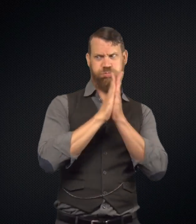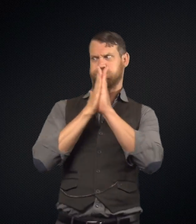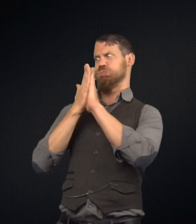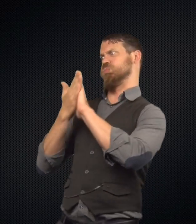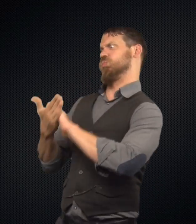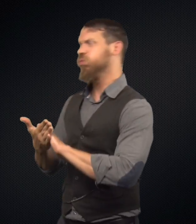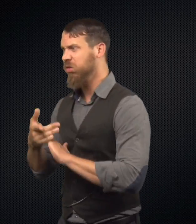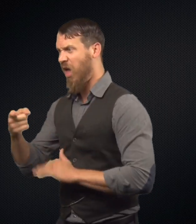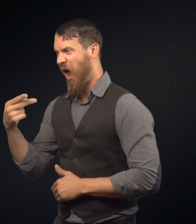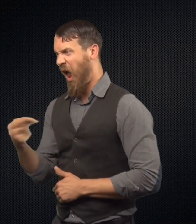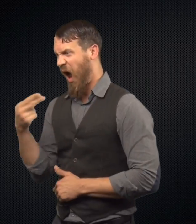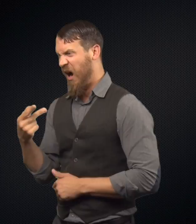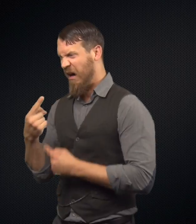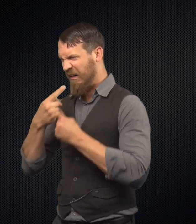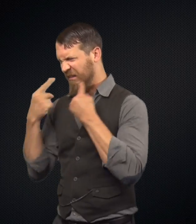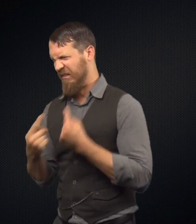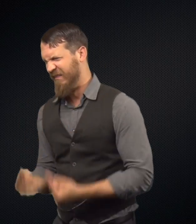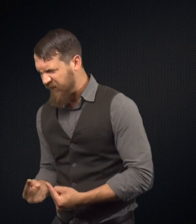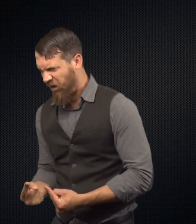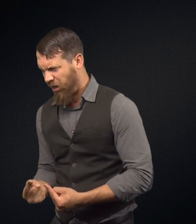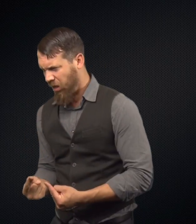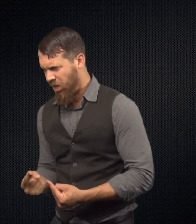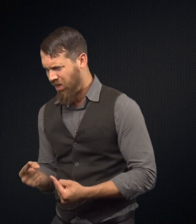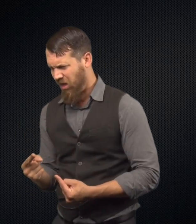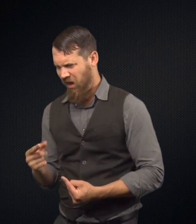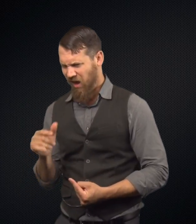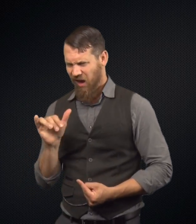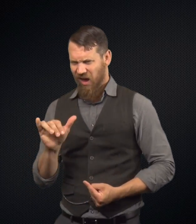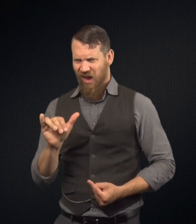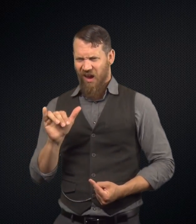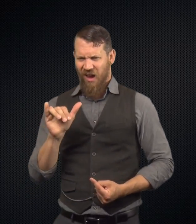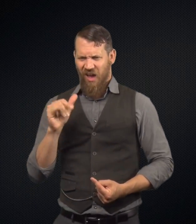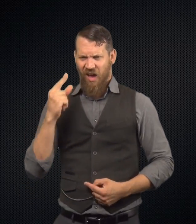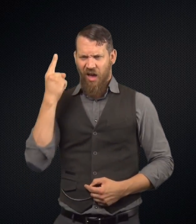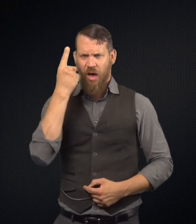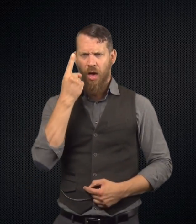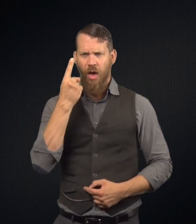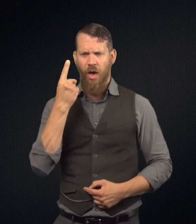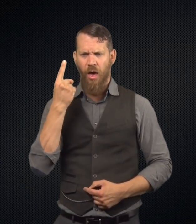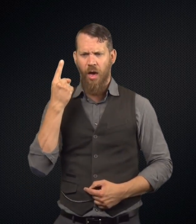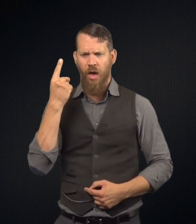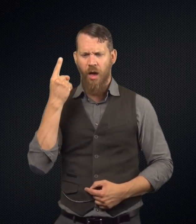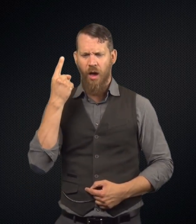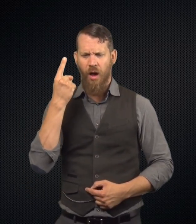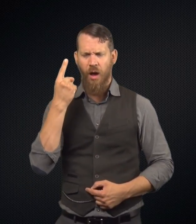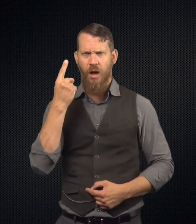He drinks the potion and becomes the evil Mr. Hyde? Wow